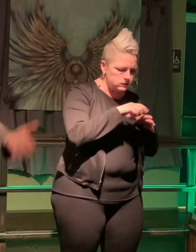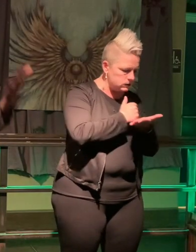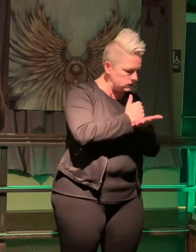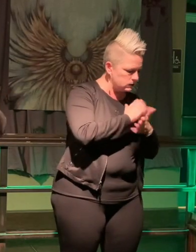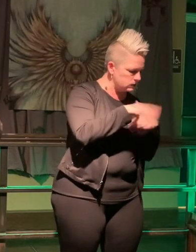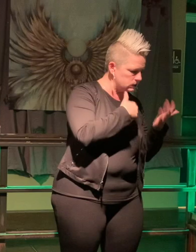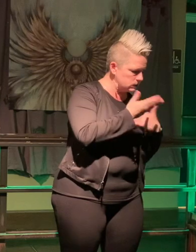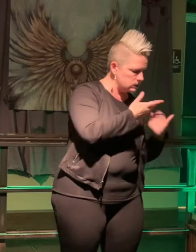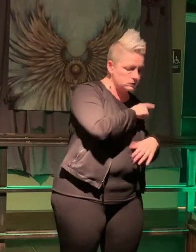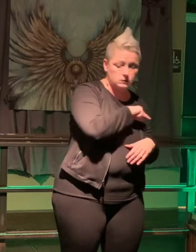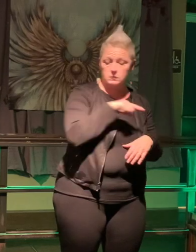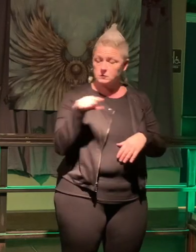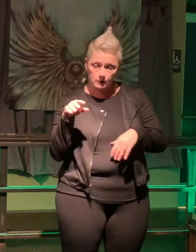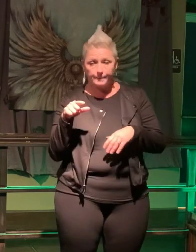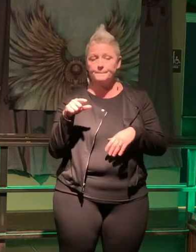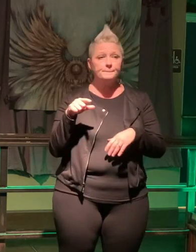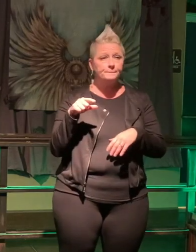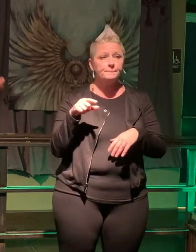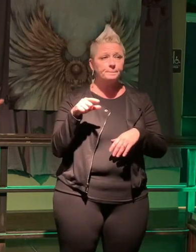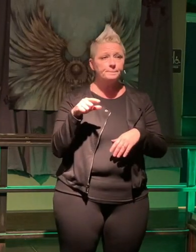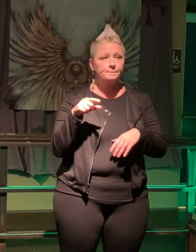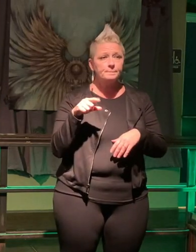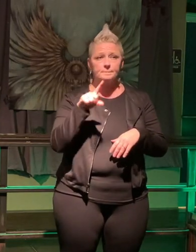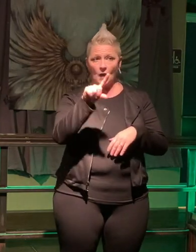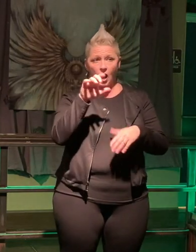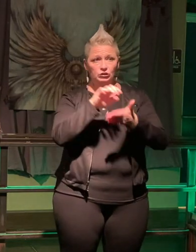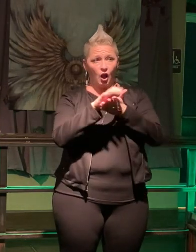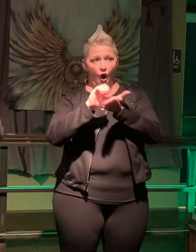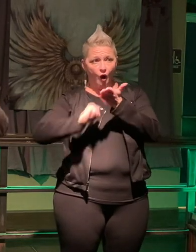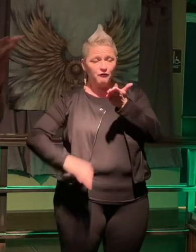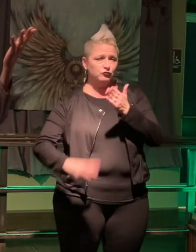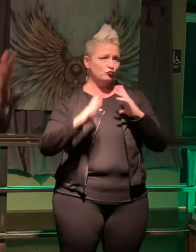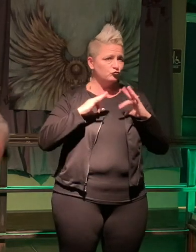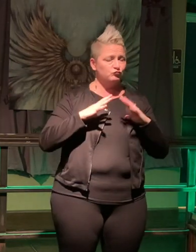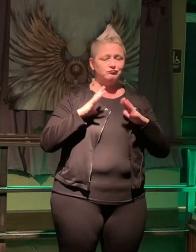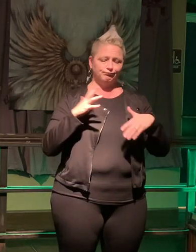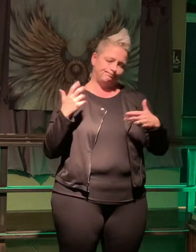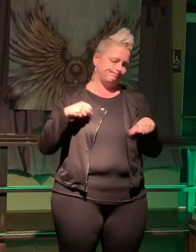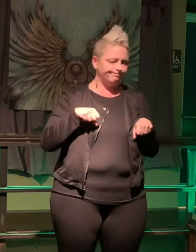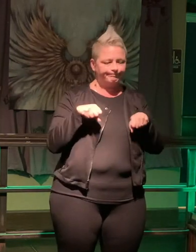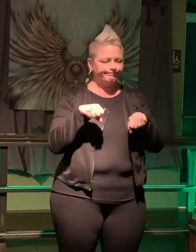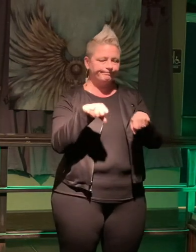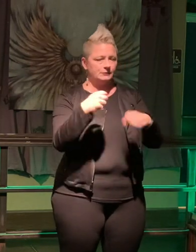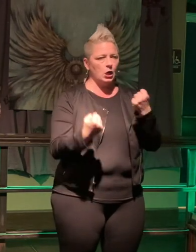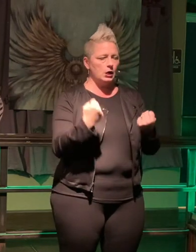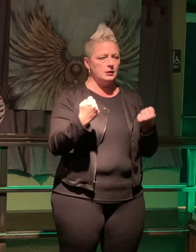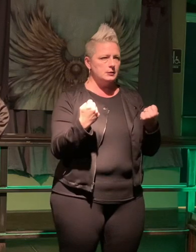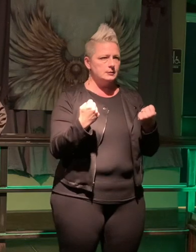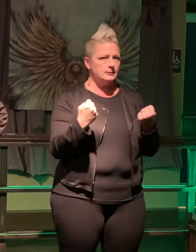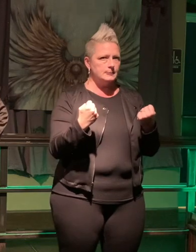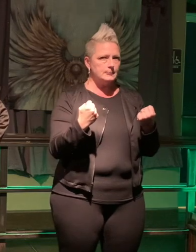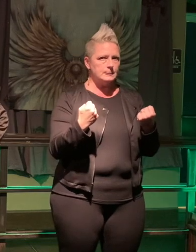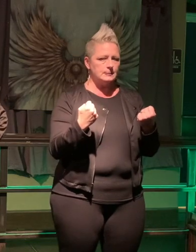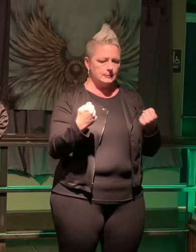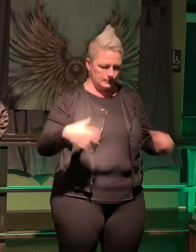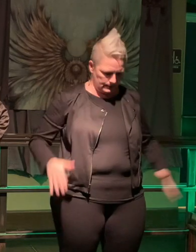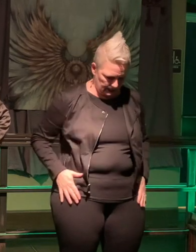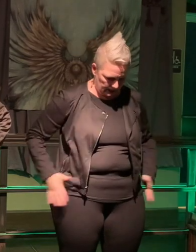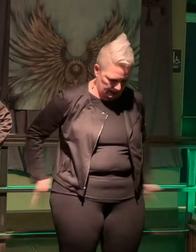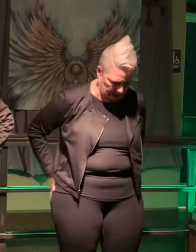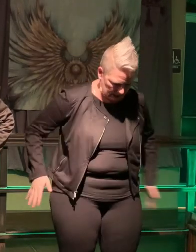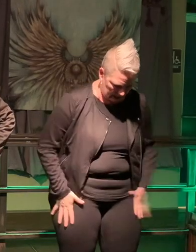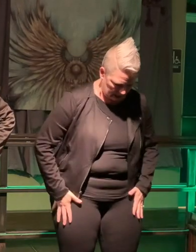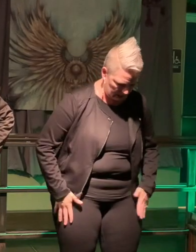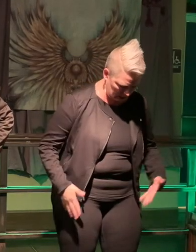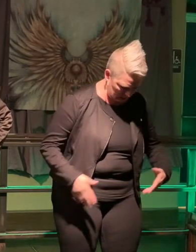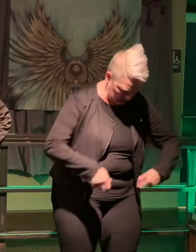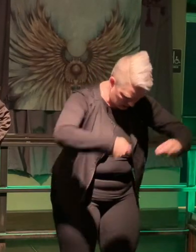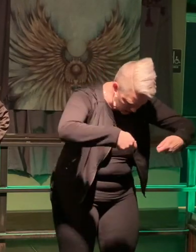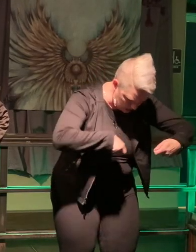came back um got the hundred dollars off and I go to the car and guess what? No keys! well you know